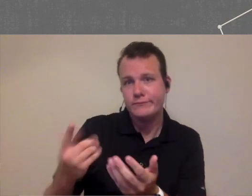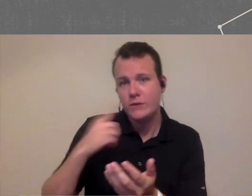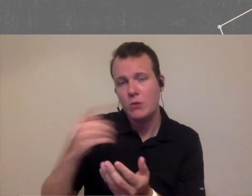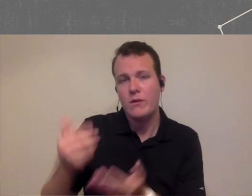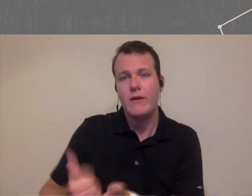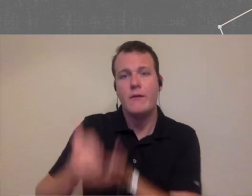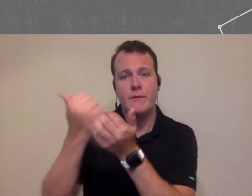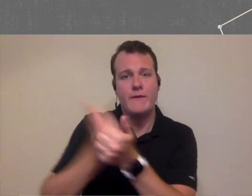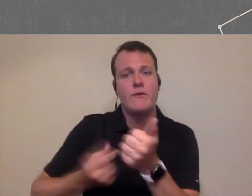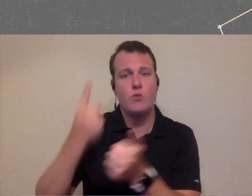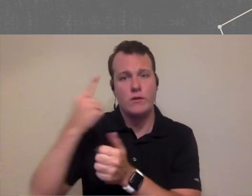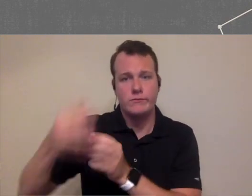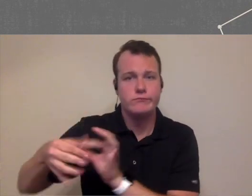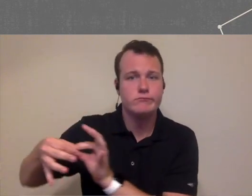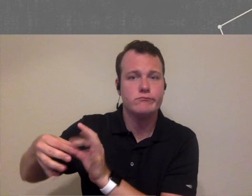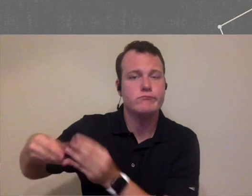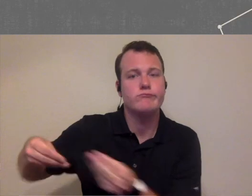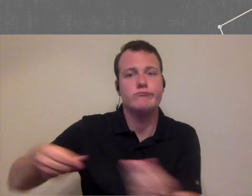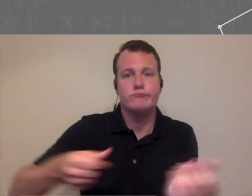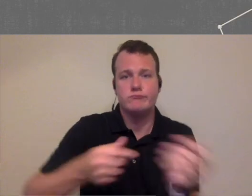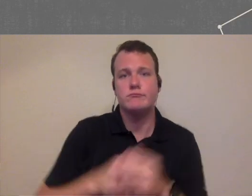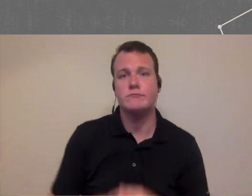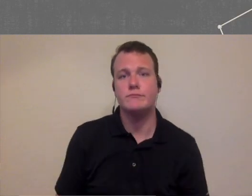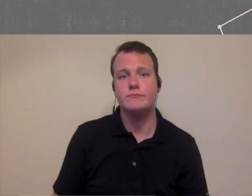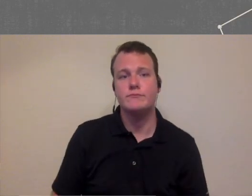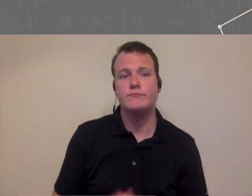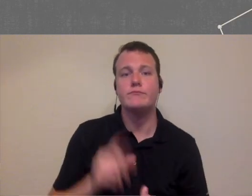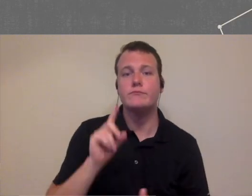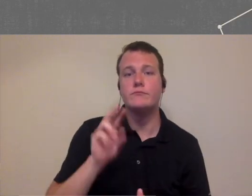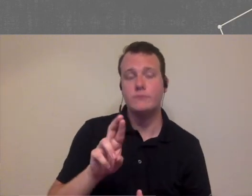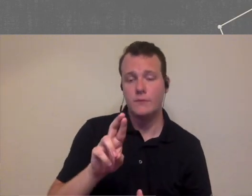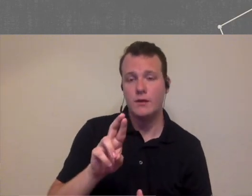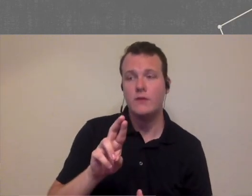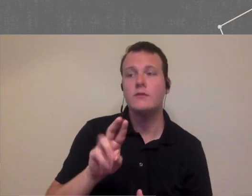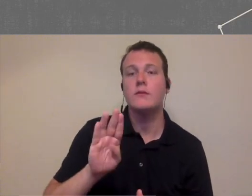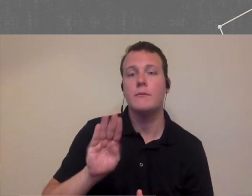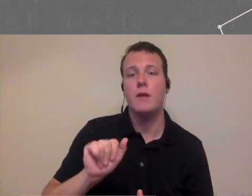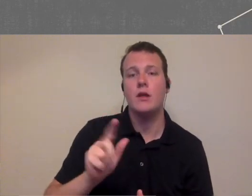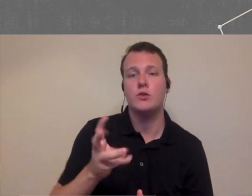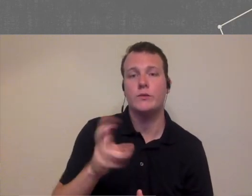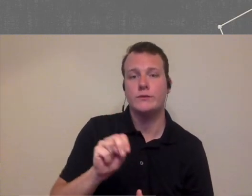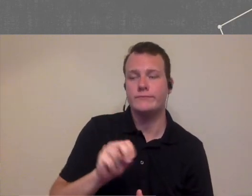I guess everyone all the way yeah I mean I would agree with all of those points I